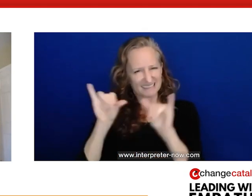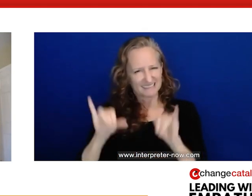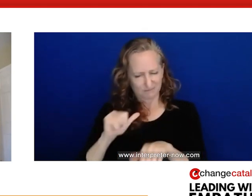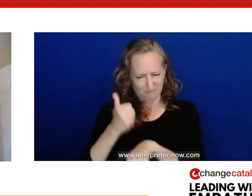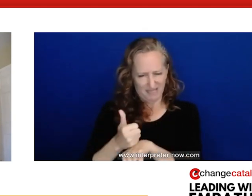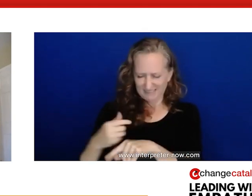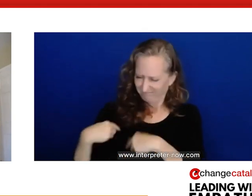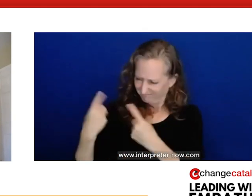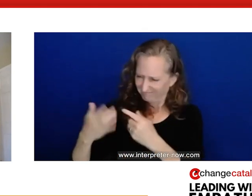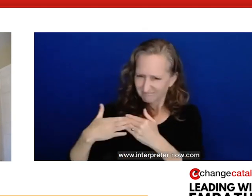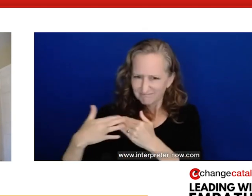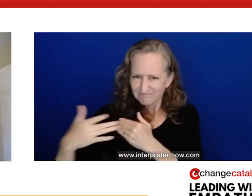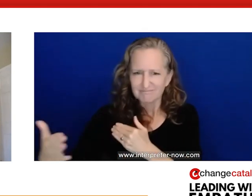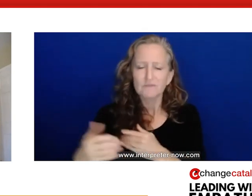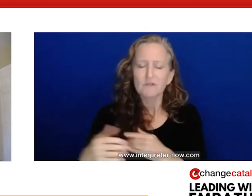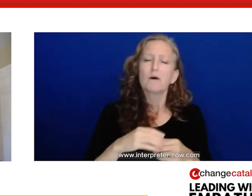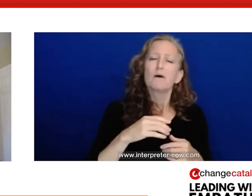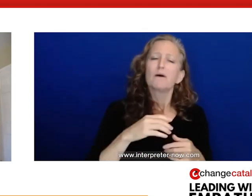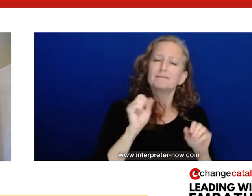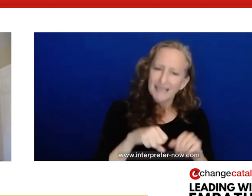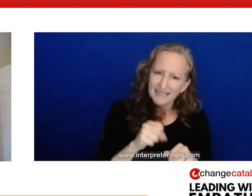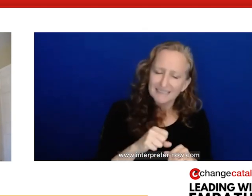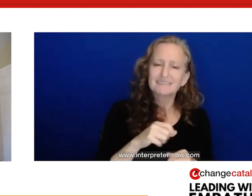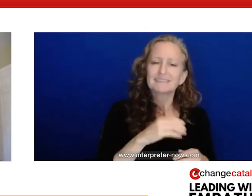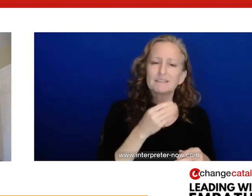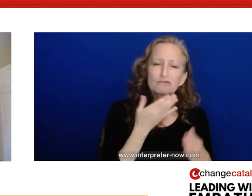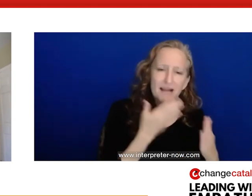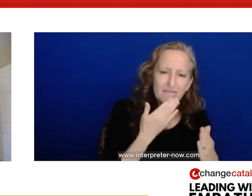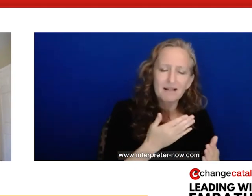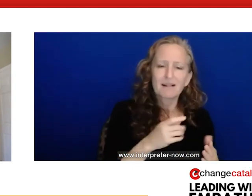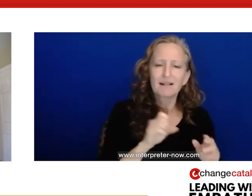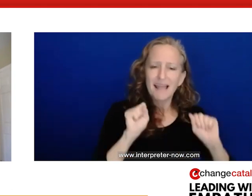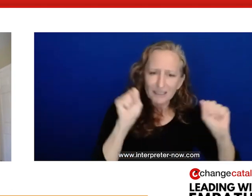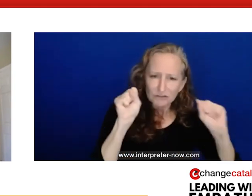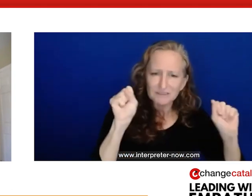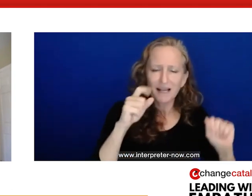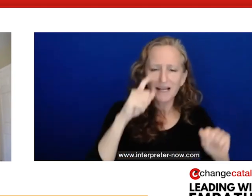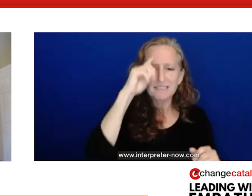about positive psychology supports. Yes, thinking about peak performance also enhances our wellbeing.